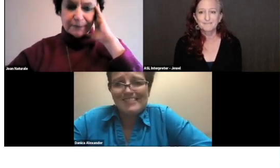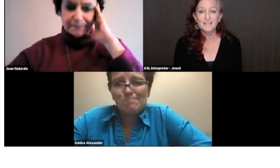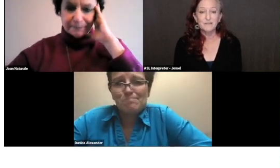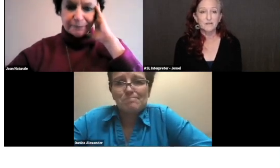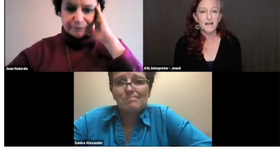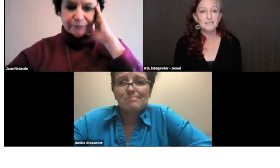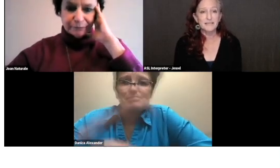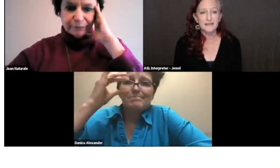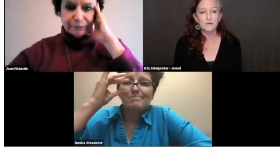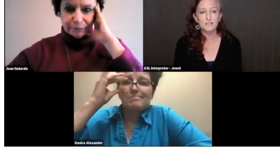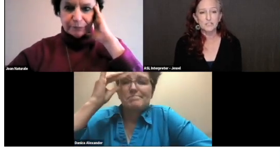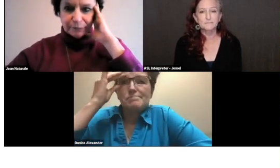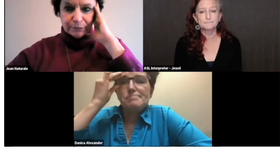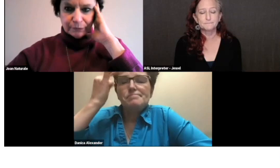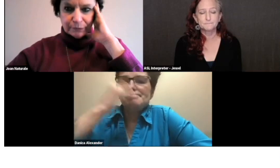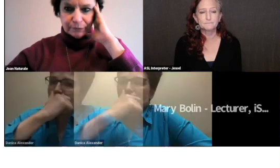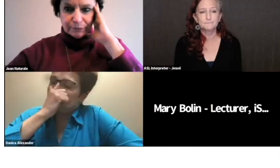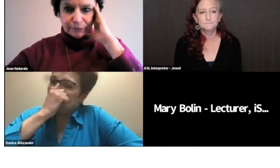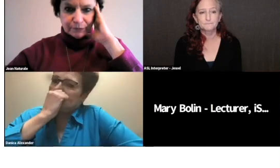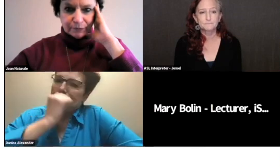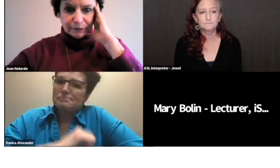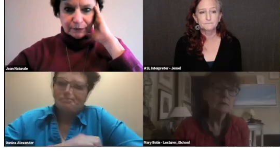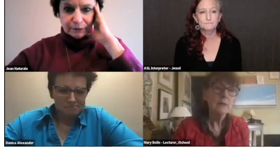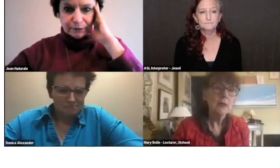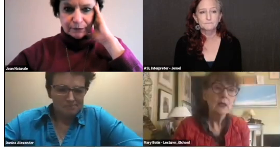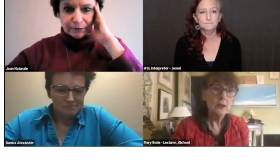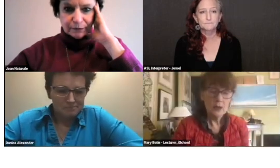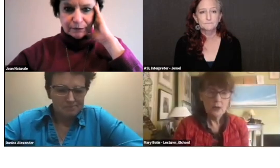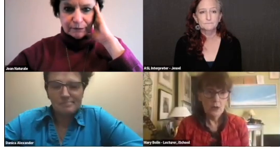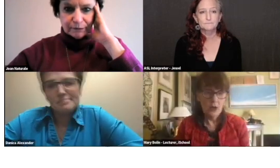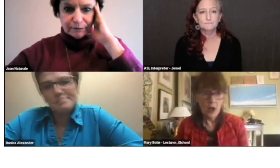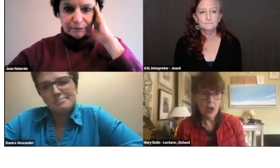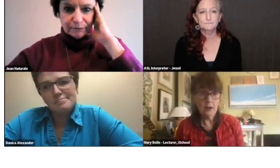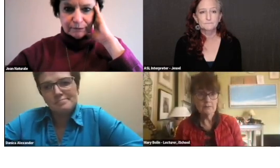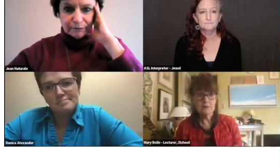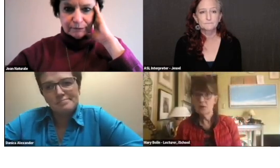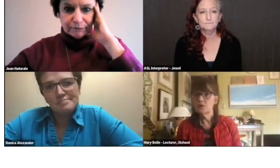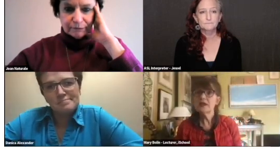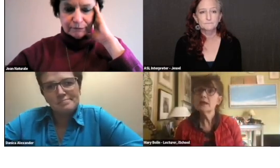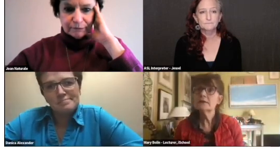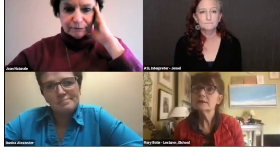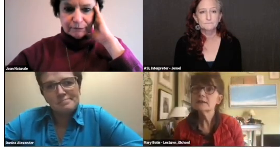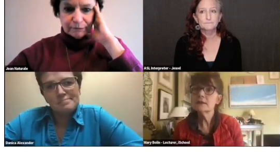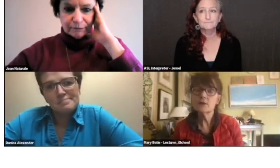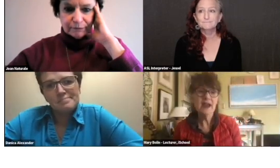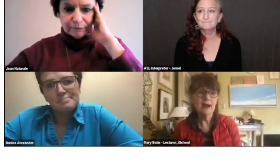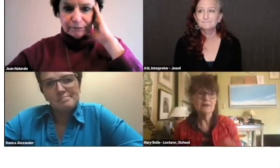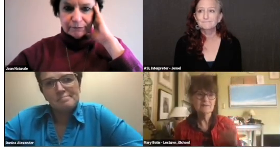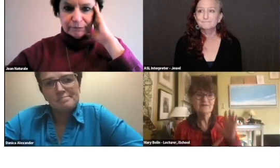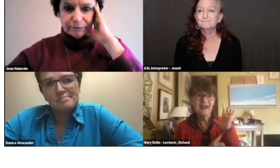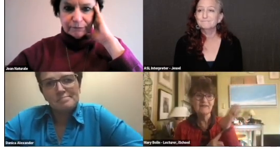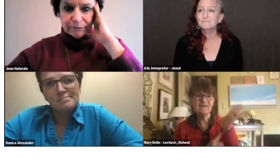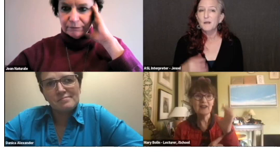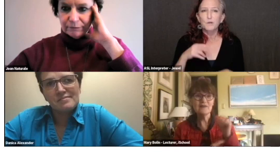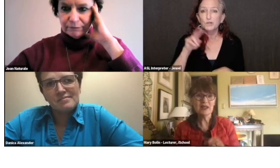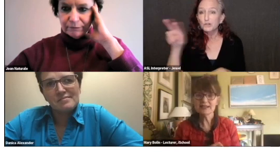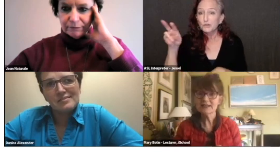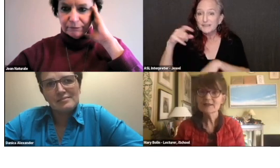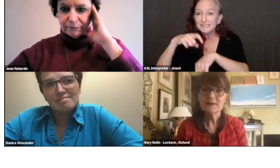Thank you for asking that question. Let's see, we have five minutes.